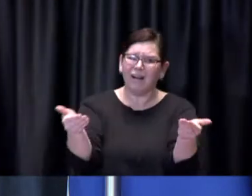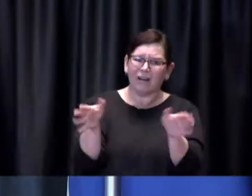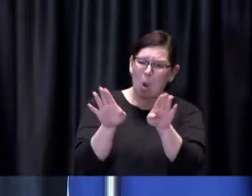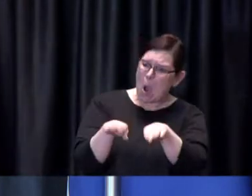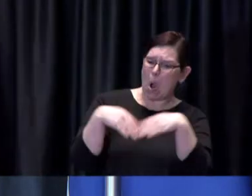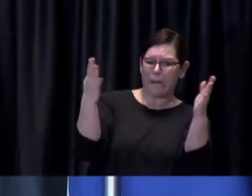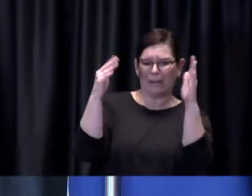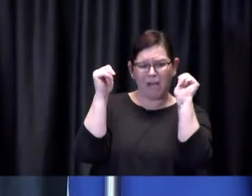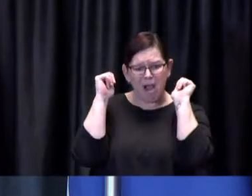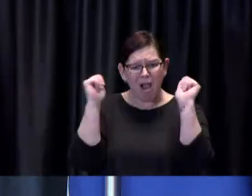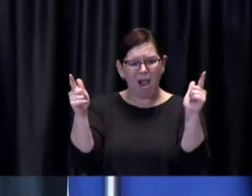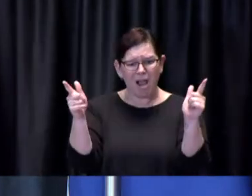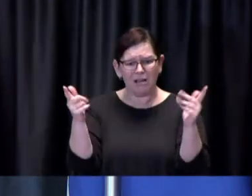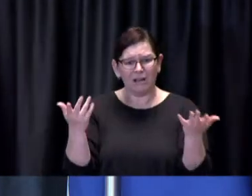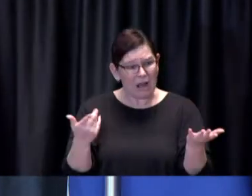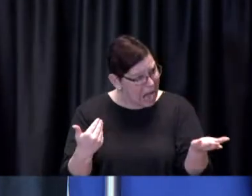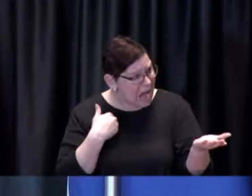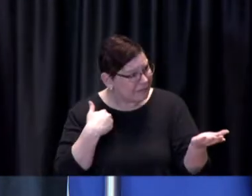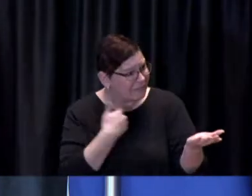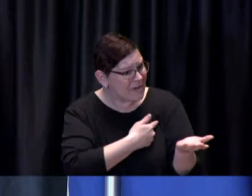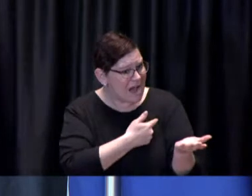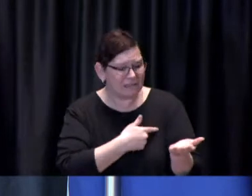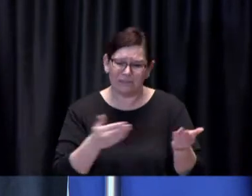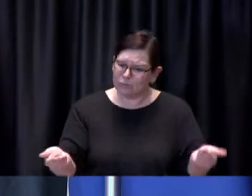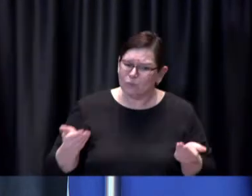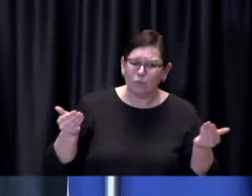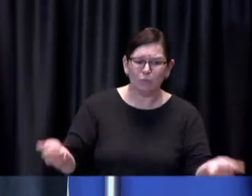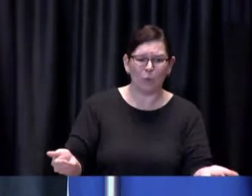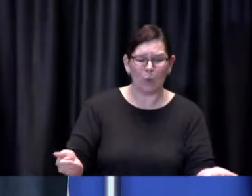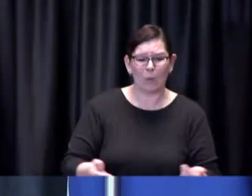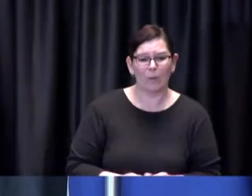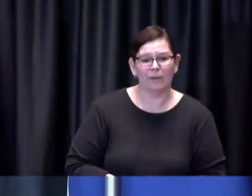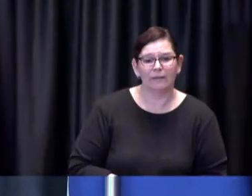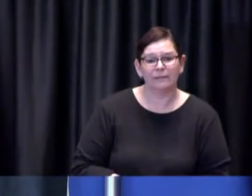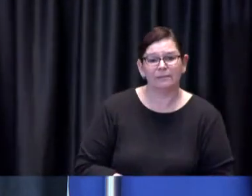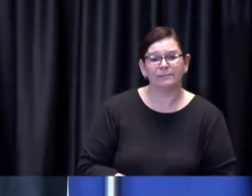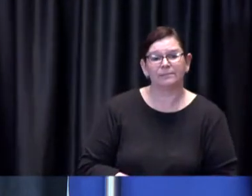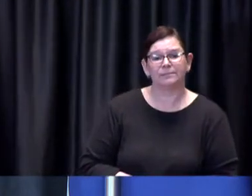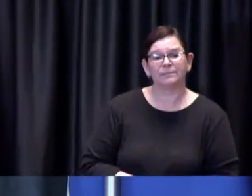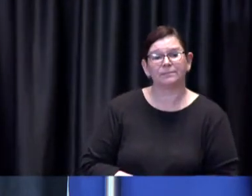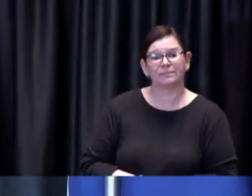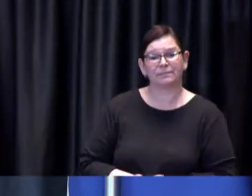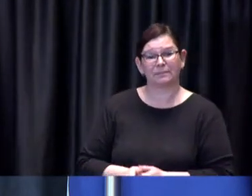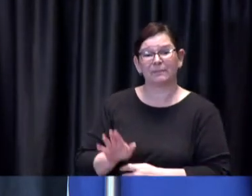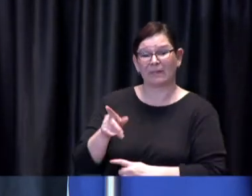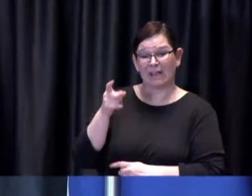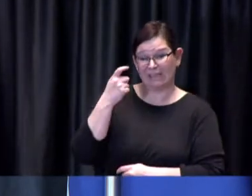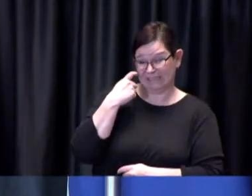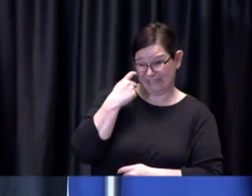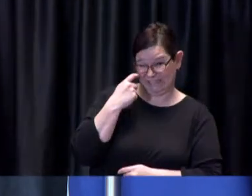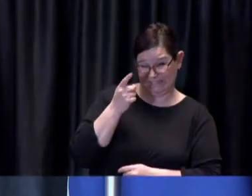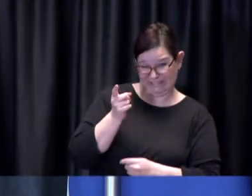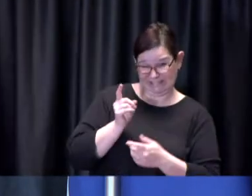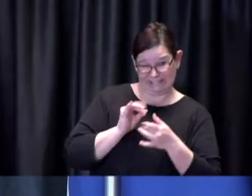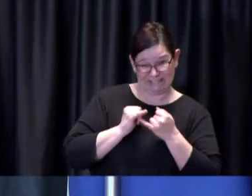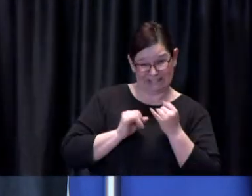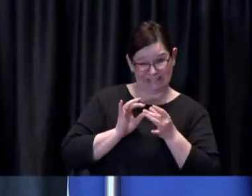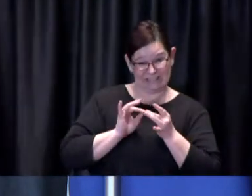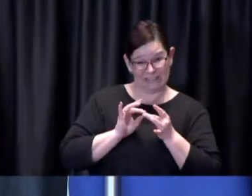Dr. de Villa: So Dave I think that the the final part of your question is is is perhaps uh you know one of the most important components of it